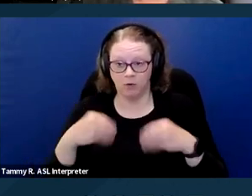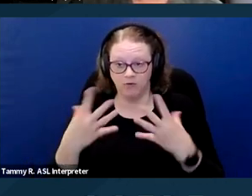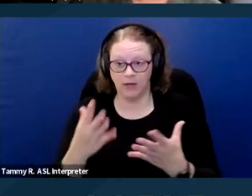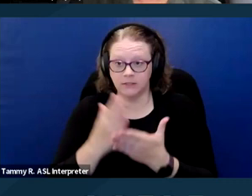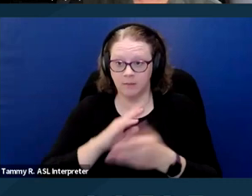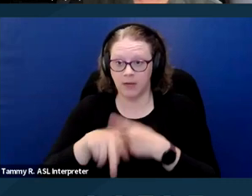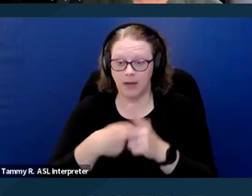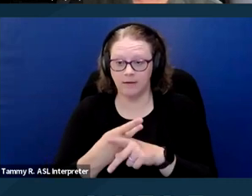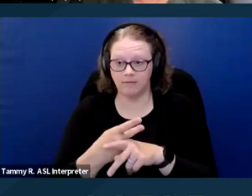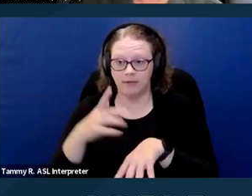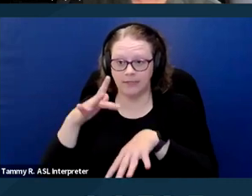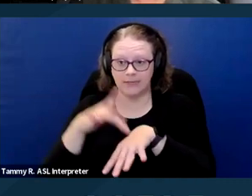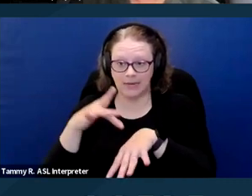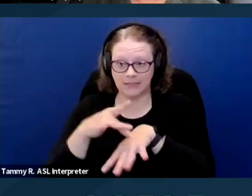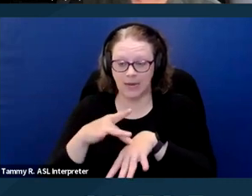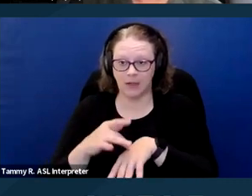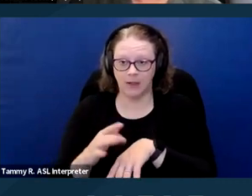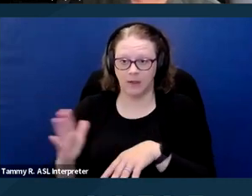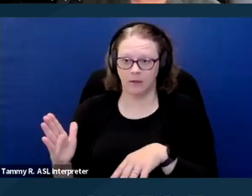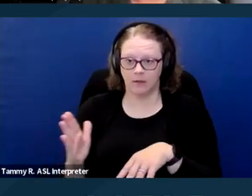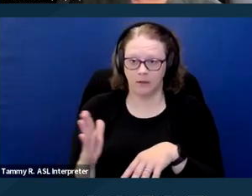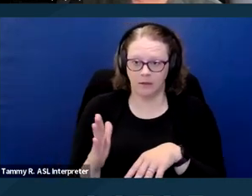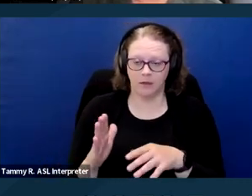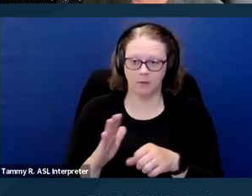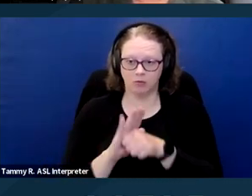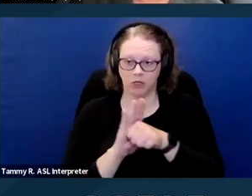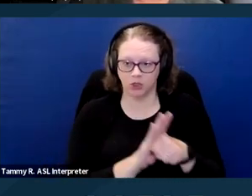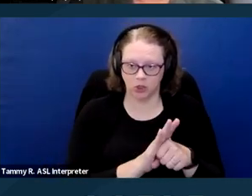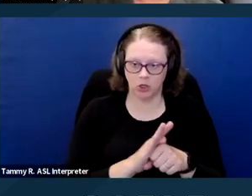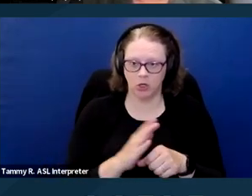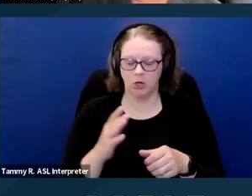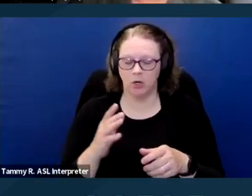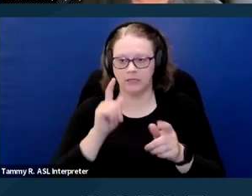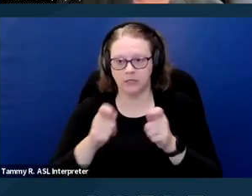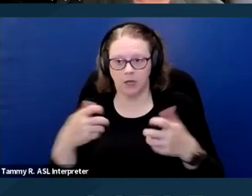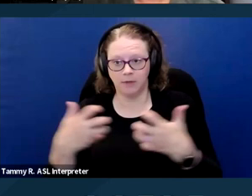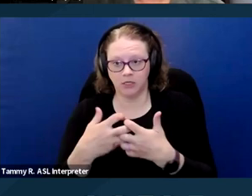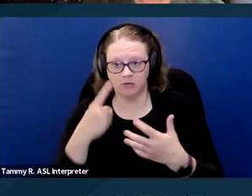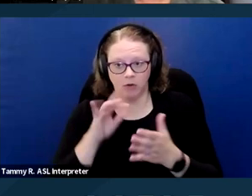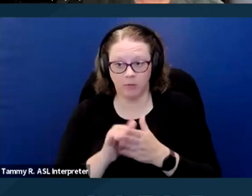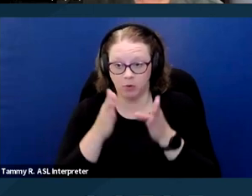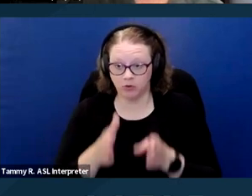tactile pressure as an accommodation for the person, that's something